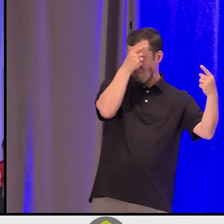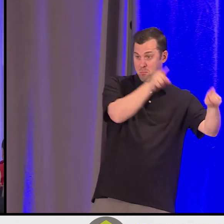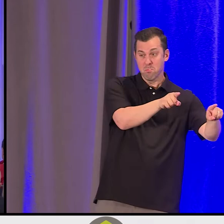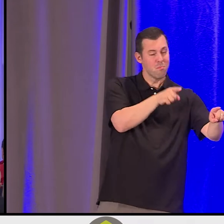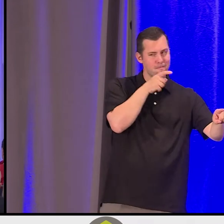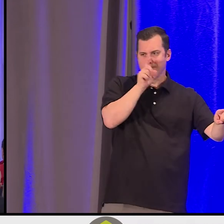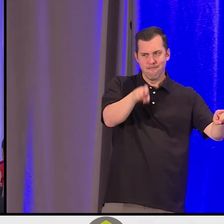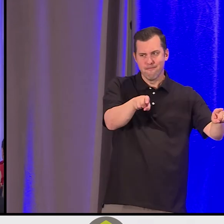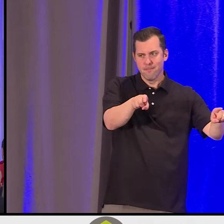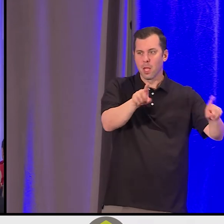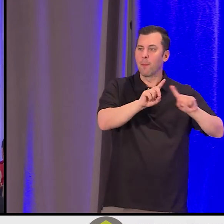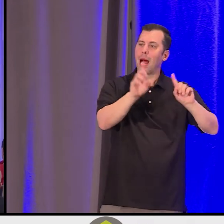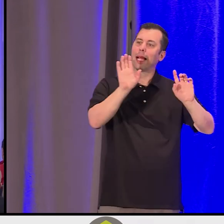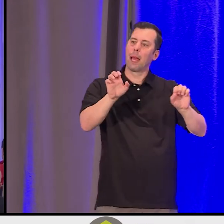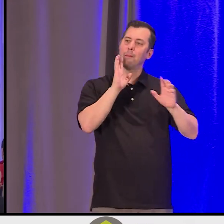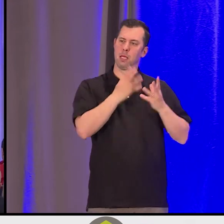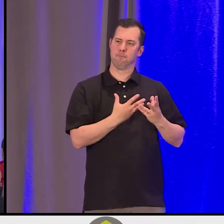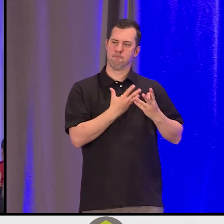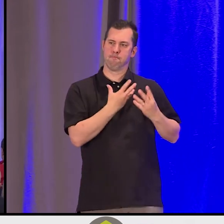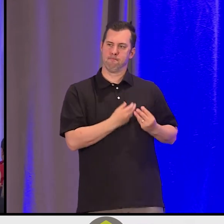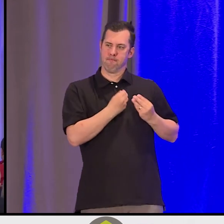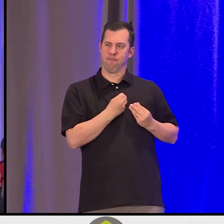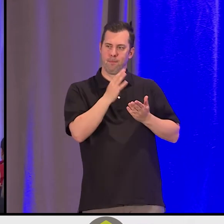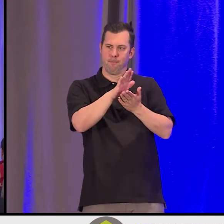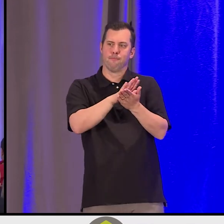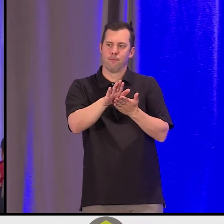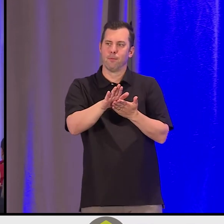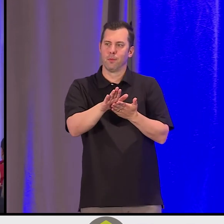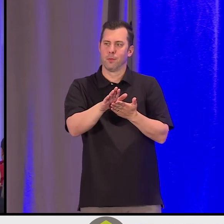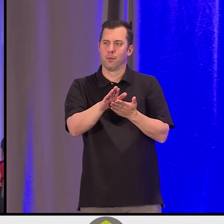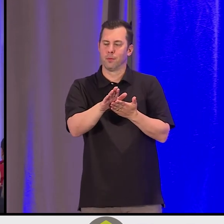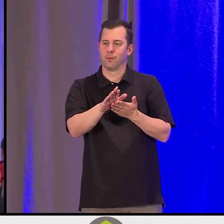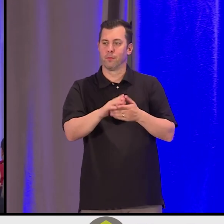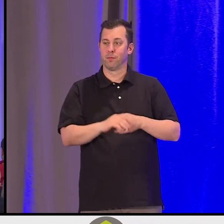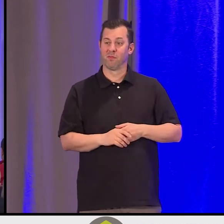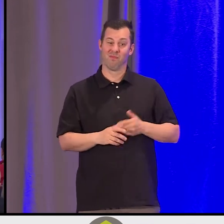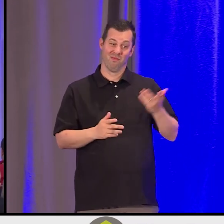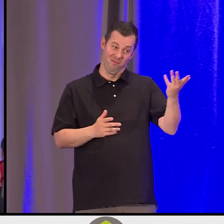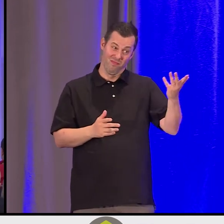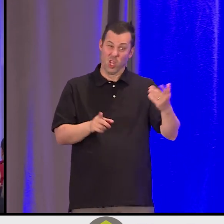And I had this moment where I thought, you know what, you hear these phrases. It's hurt people hurt people.